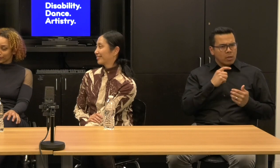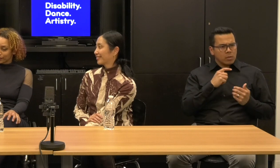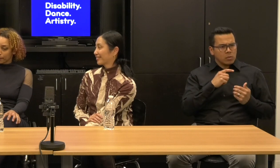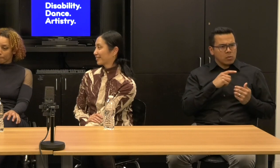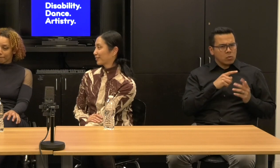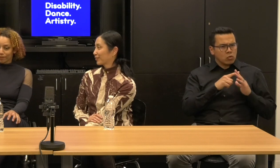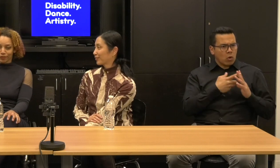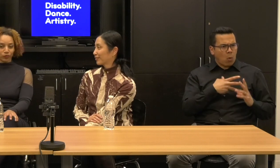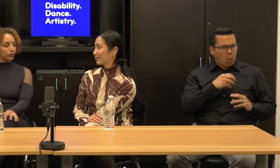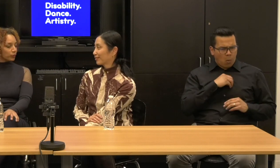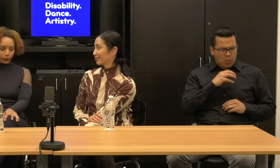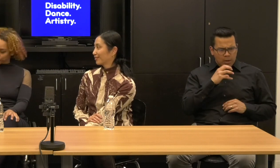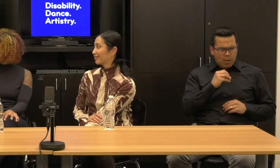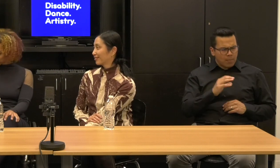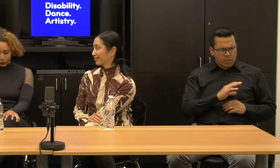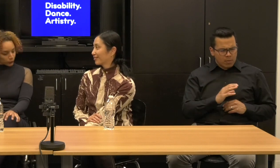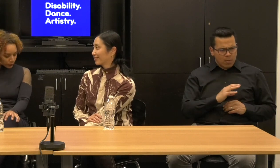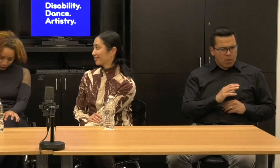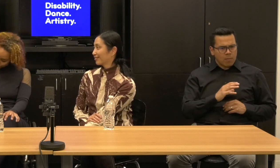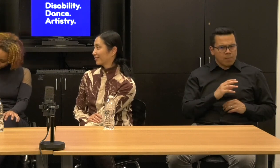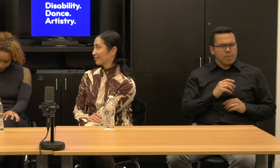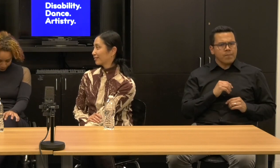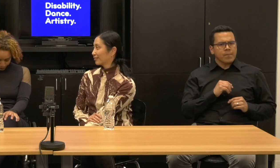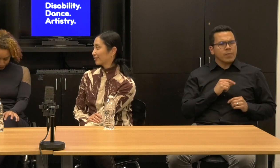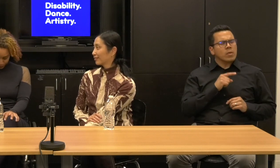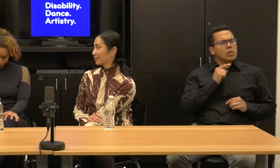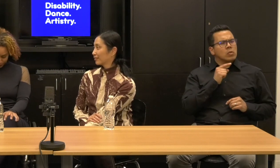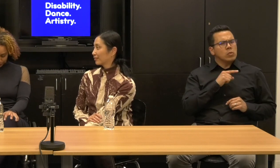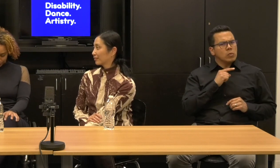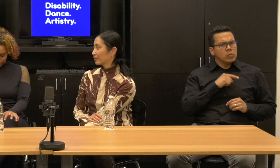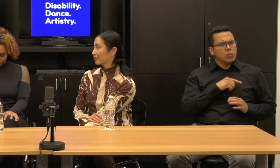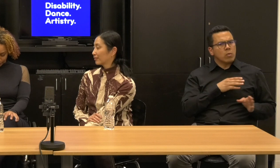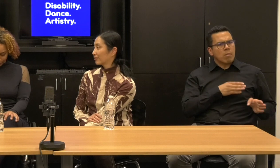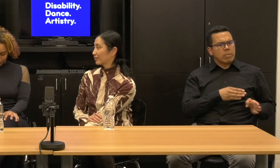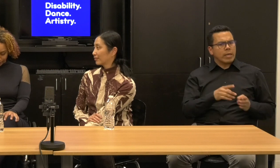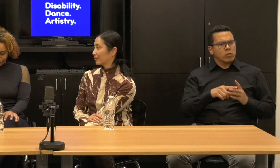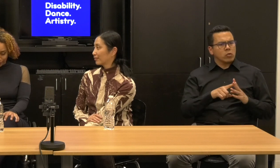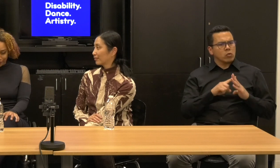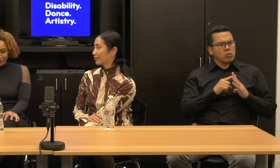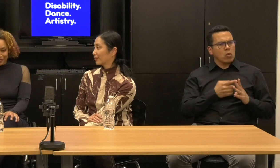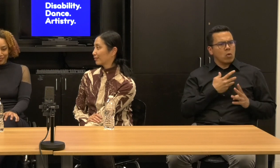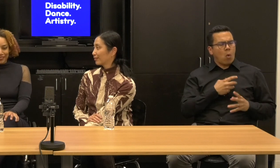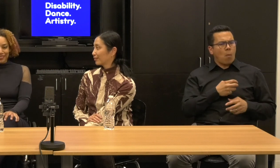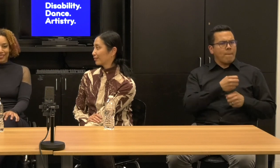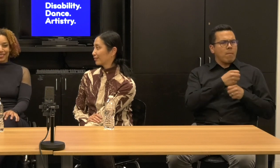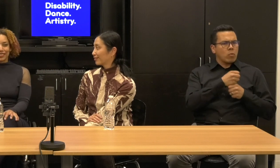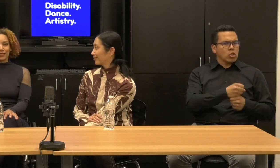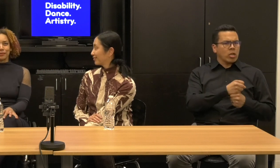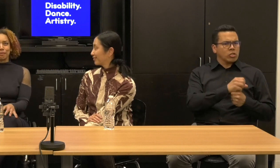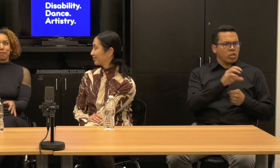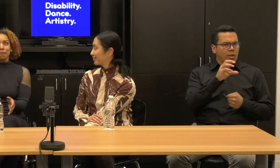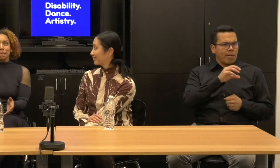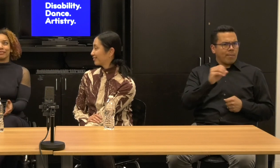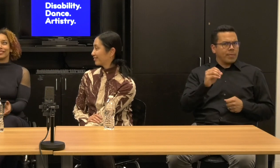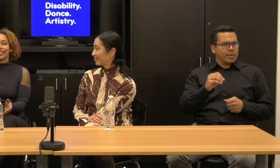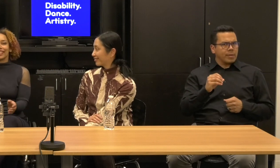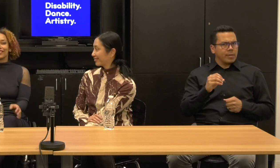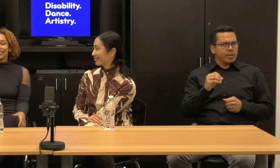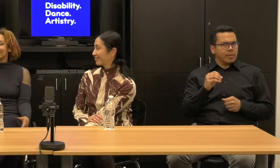Which is often where the choreographers go. You were to start your own production firm a production company.